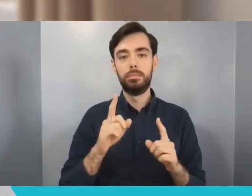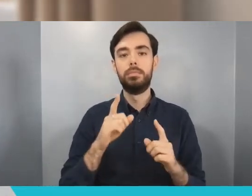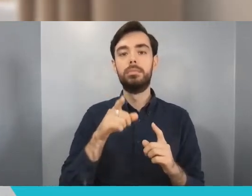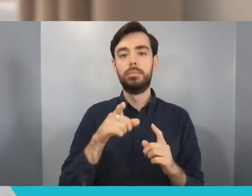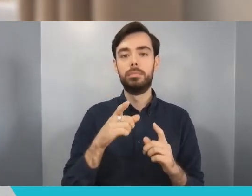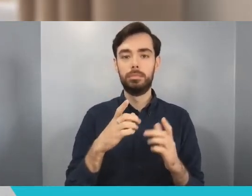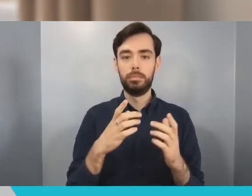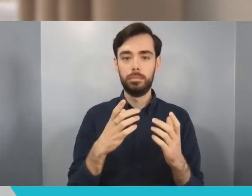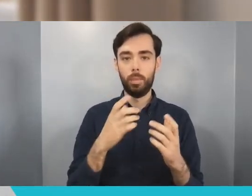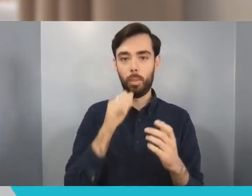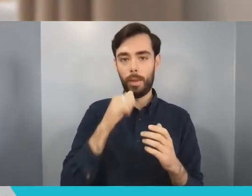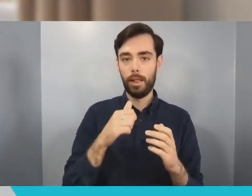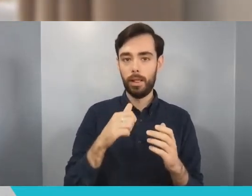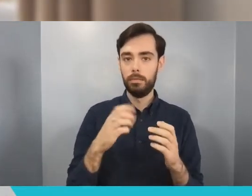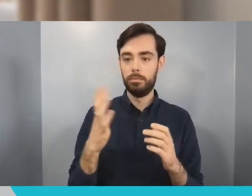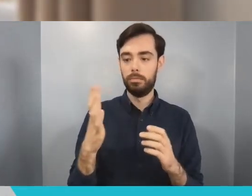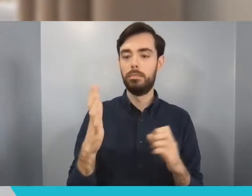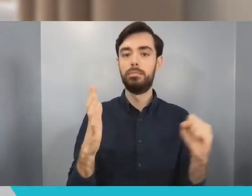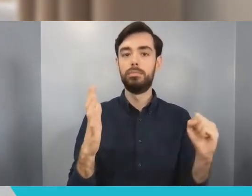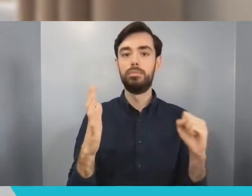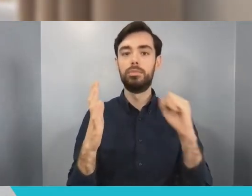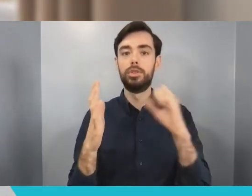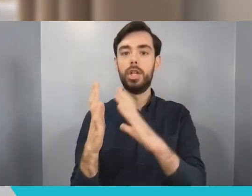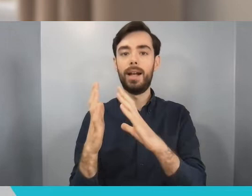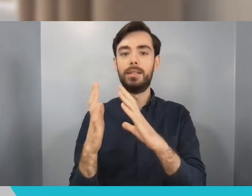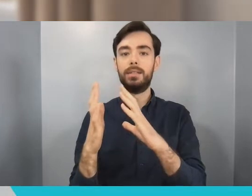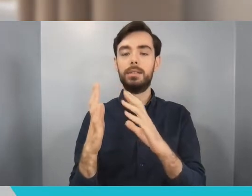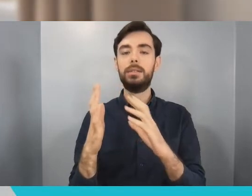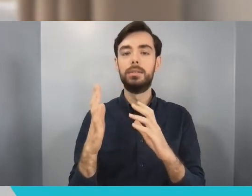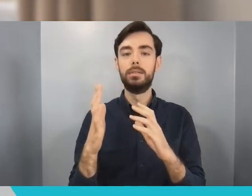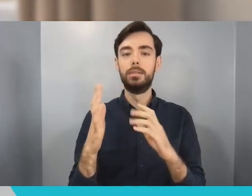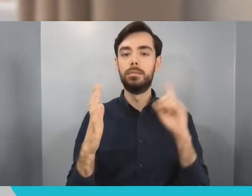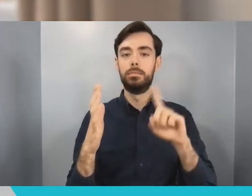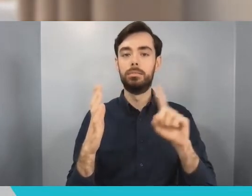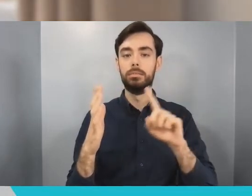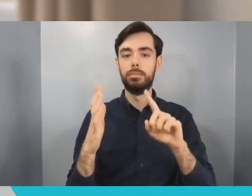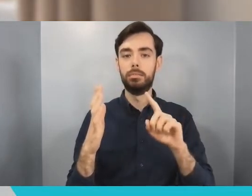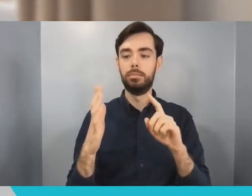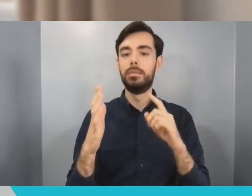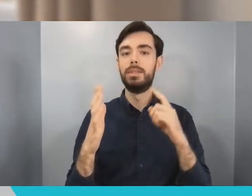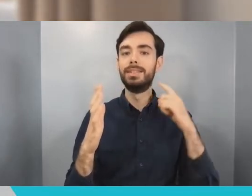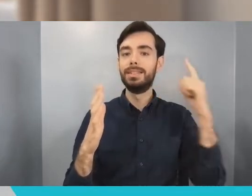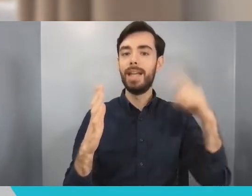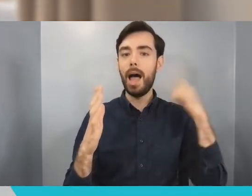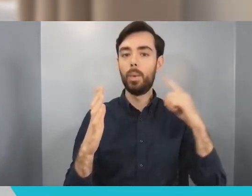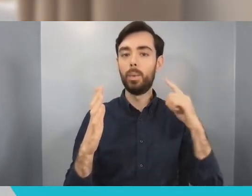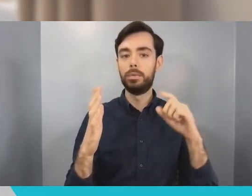So it uses sound waves to vibrate the surface of your skin and we use that to let you feel